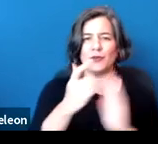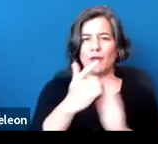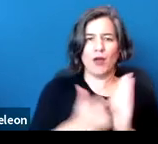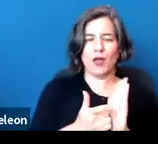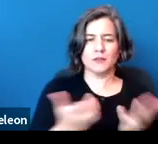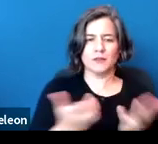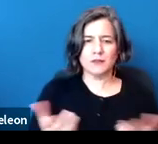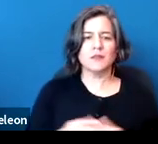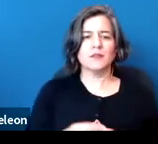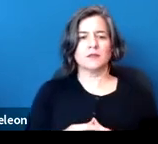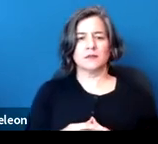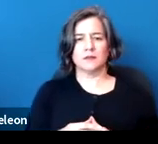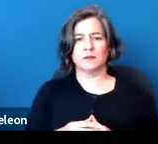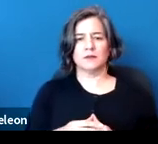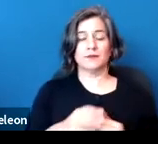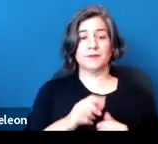With that, we'll turn to California law.